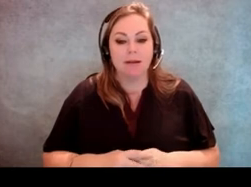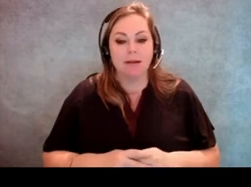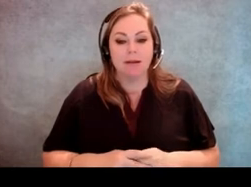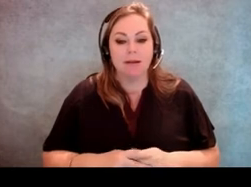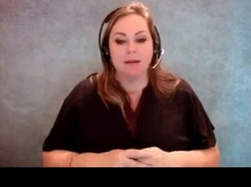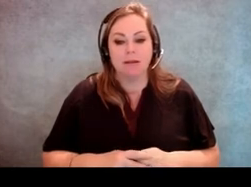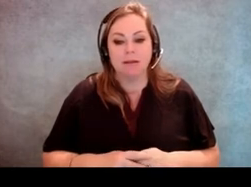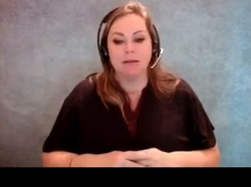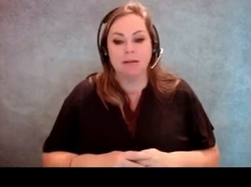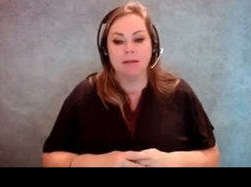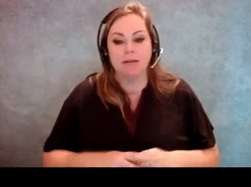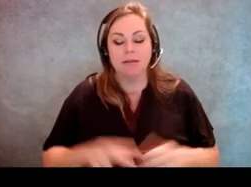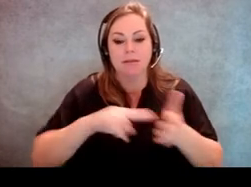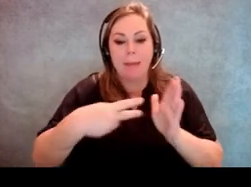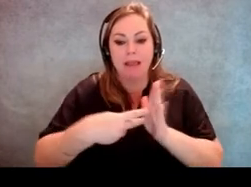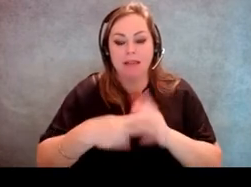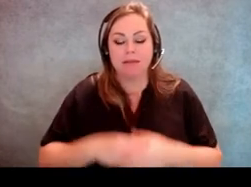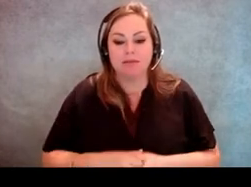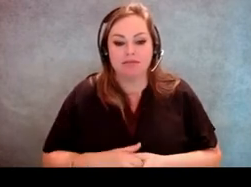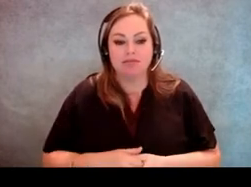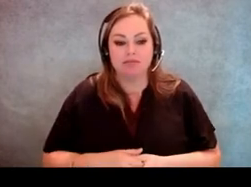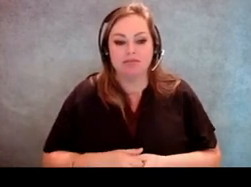I mean, they can always.